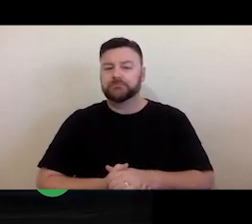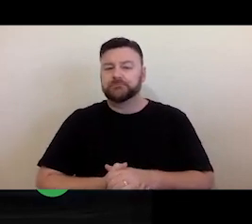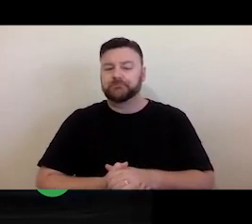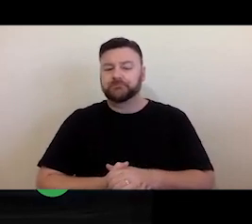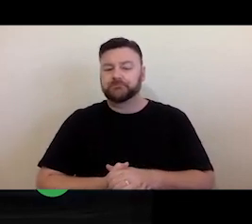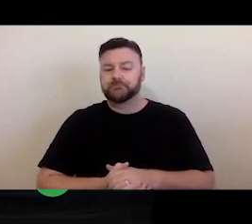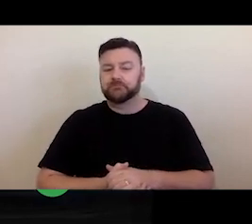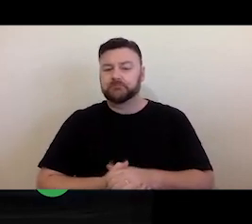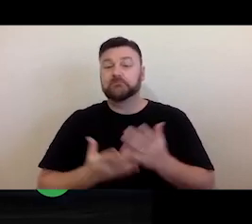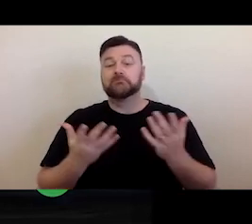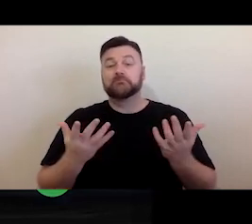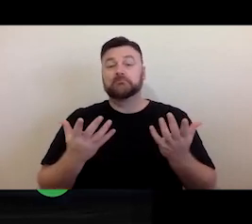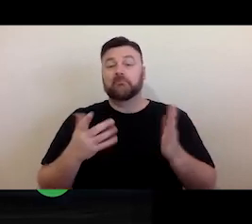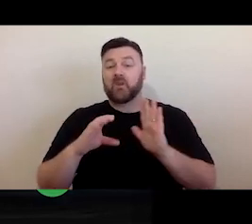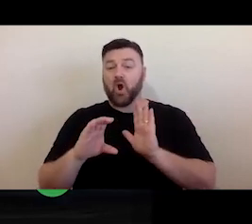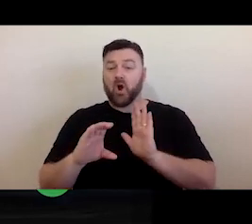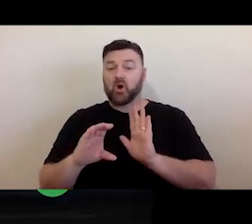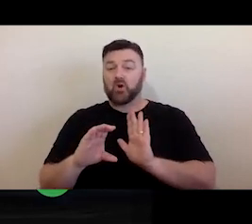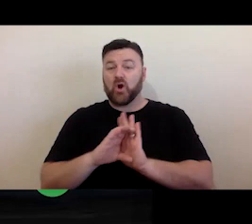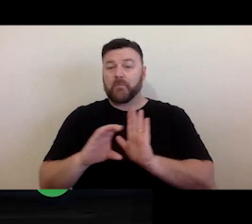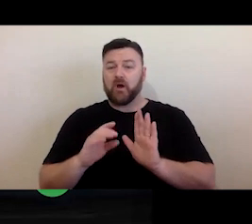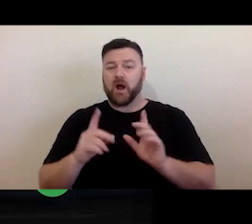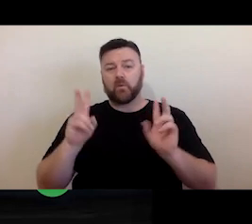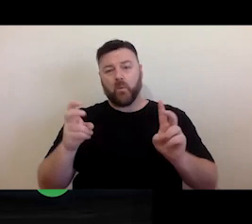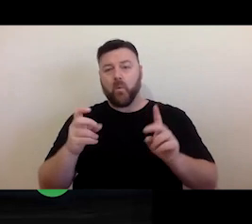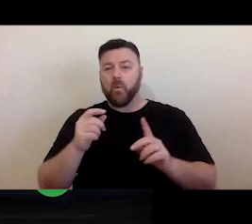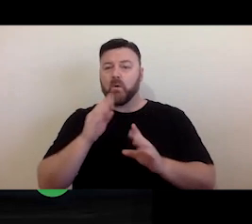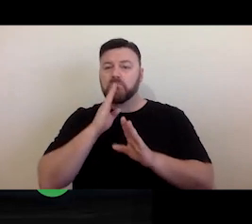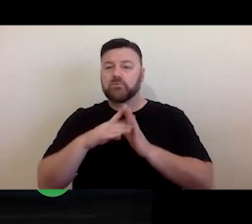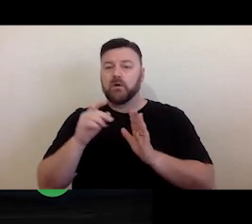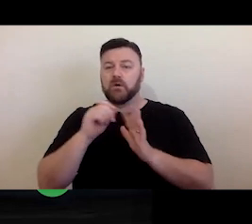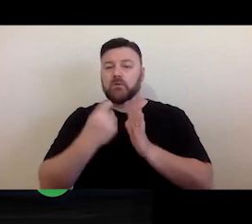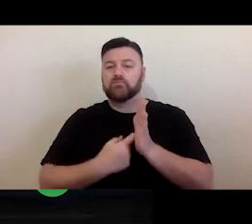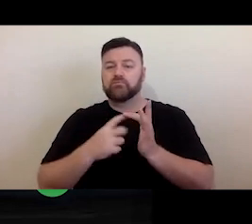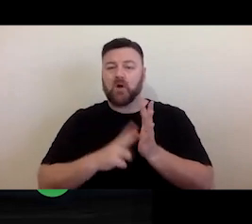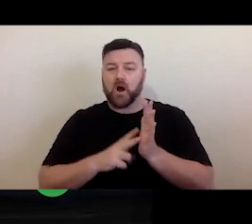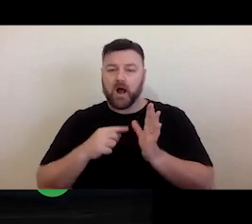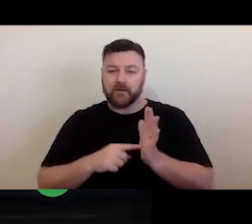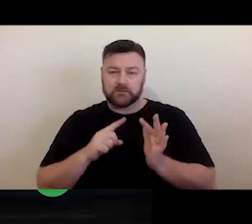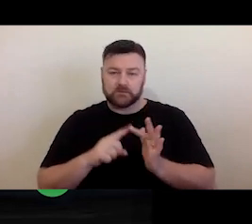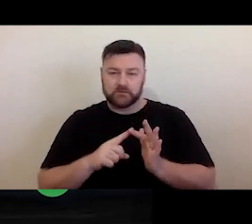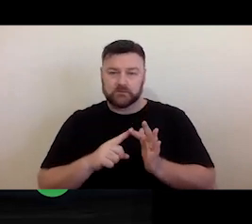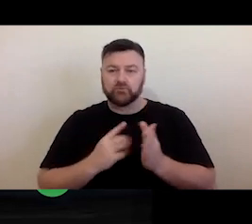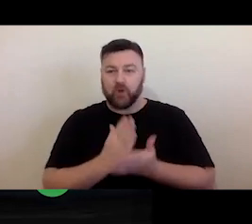Because of the nature of copyright as a private right, there's actually very little you can do about a situation where a copyright owner